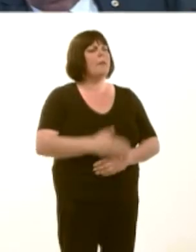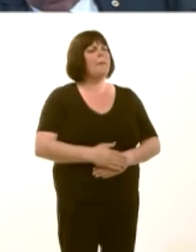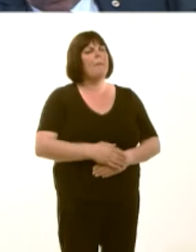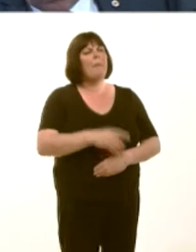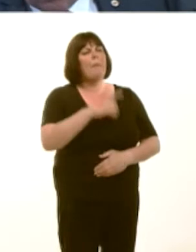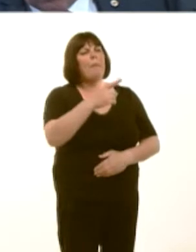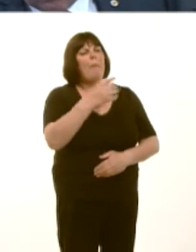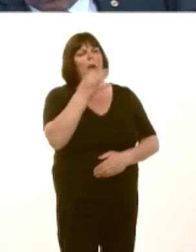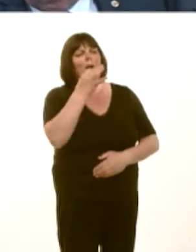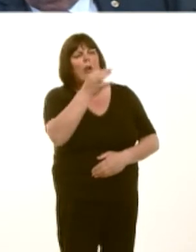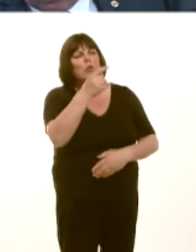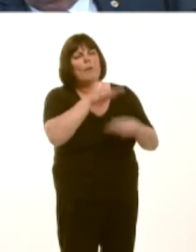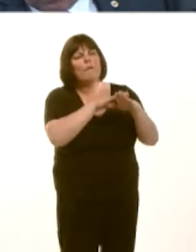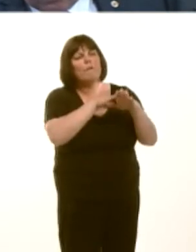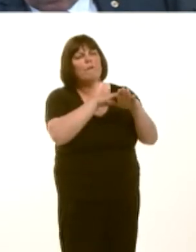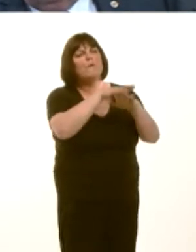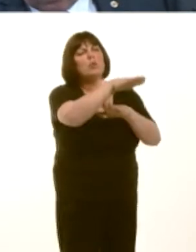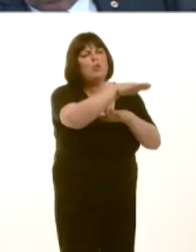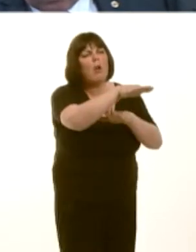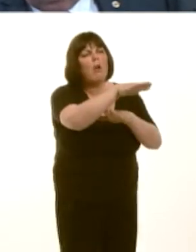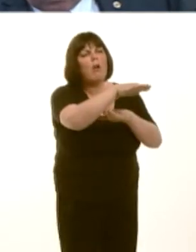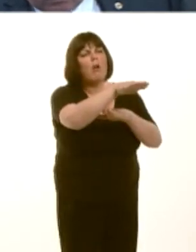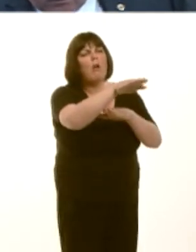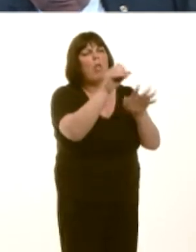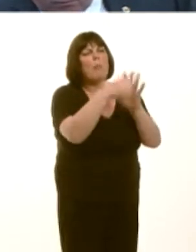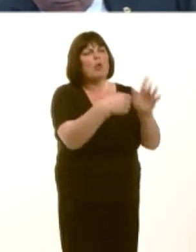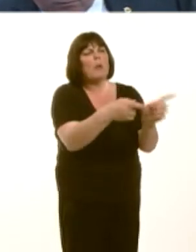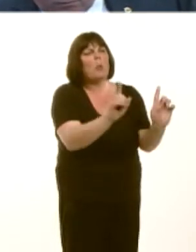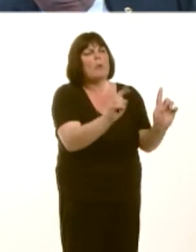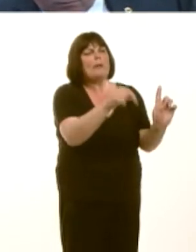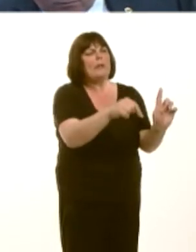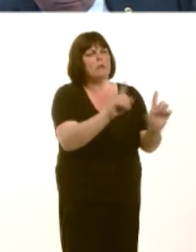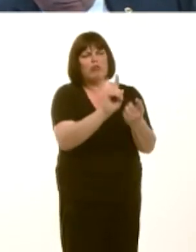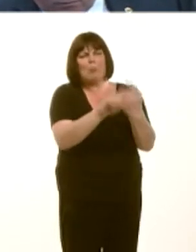Yng nghyllideb y llynedd, gwnaethoch chi addo £12.5 miliwn ar gyfer dwy flynedd o arian